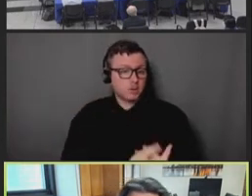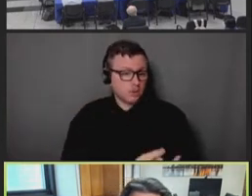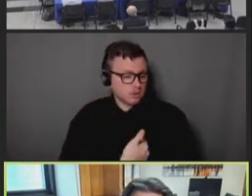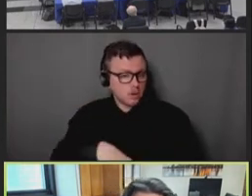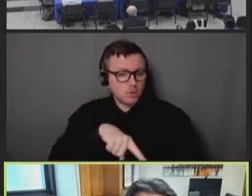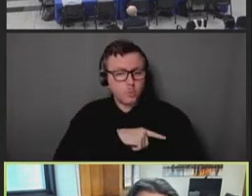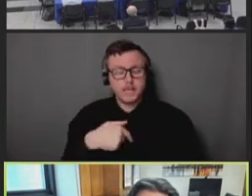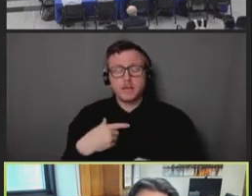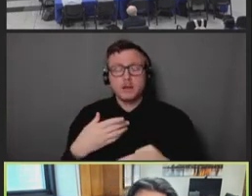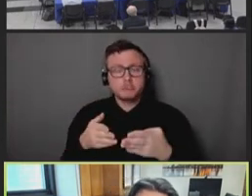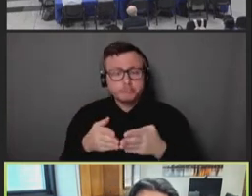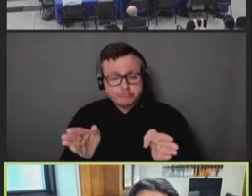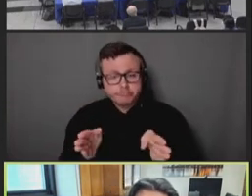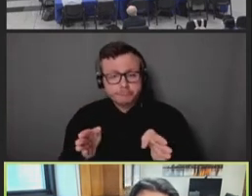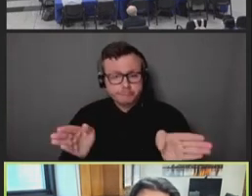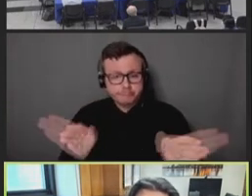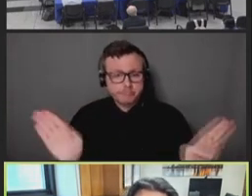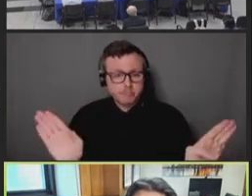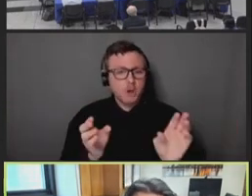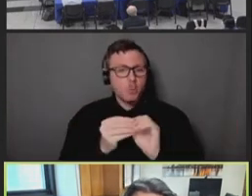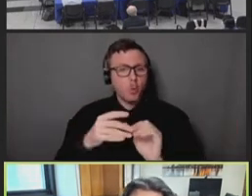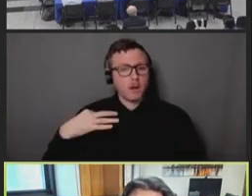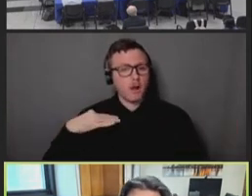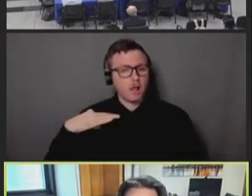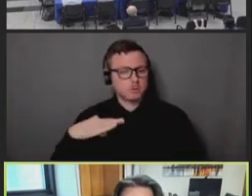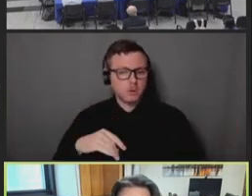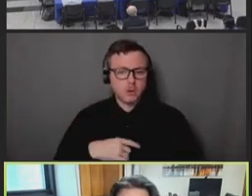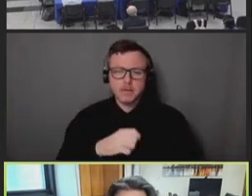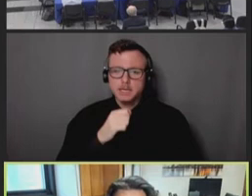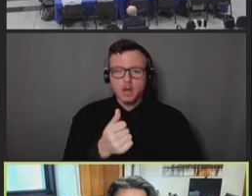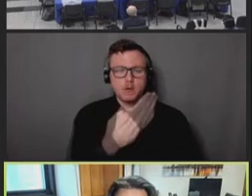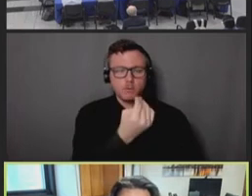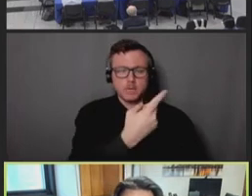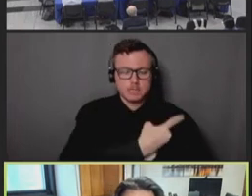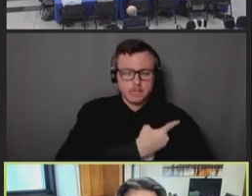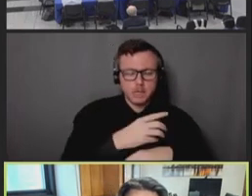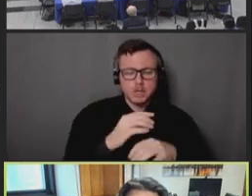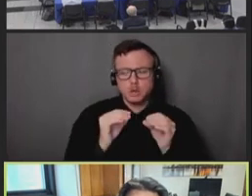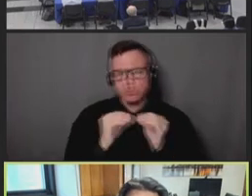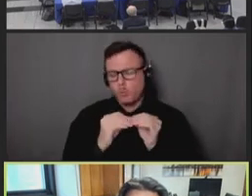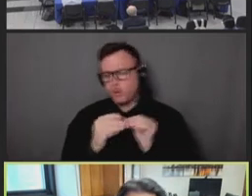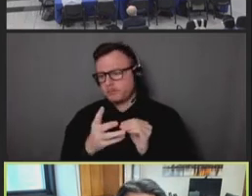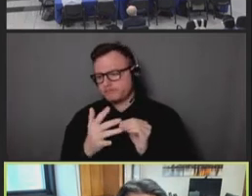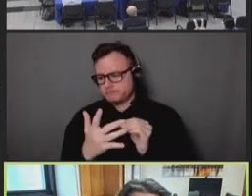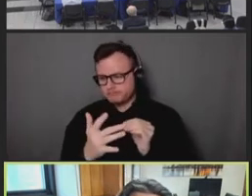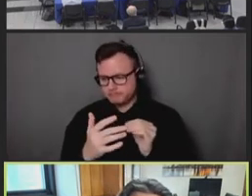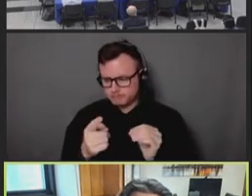eligibility beyond the narrow 14 day window towards more of a PrEP strategy.